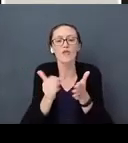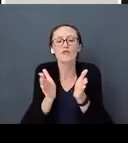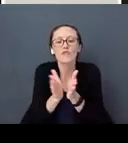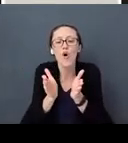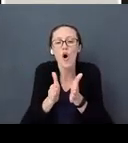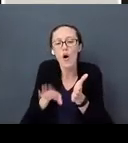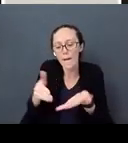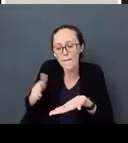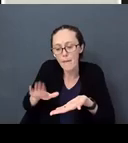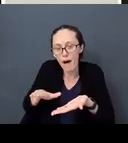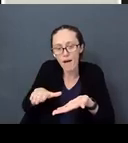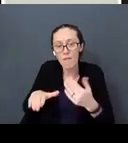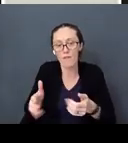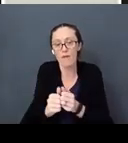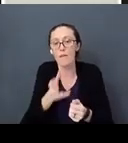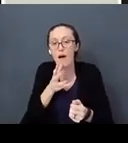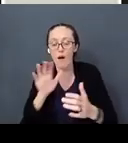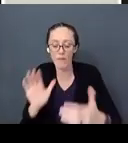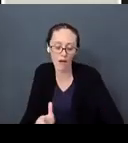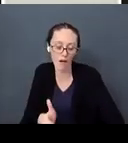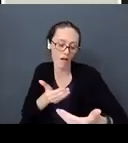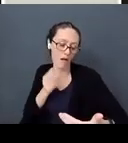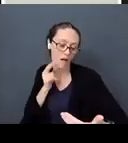the mom. That’s a face that is lit up like a Christmas tree.